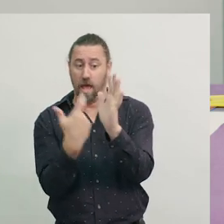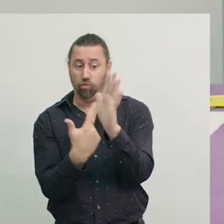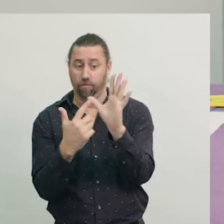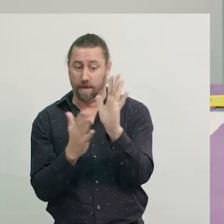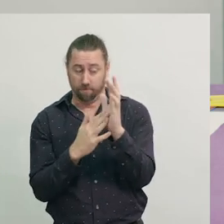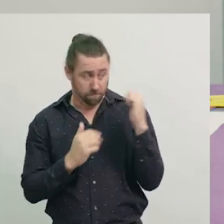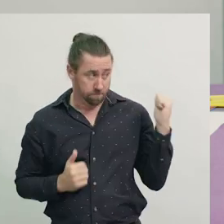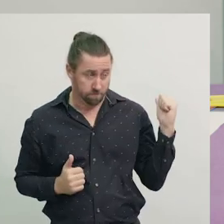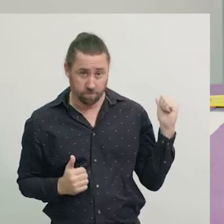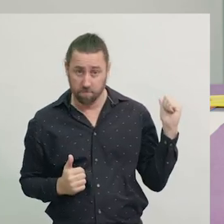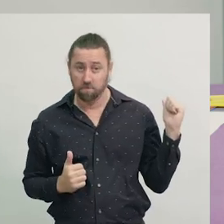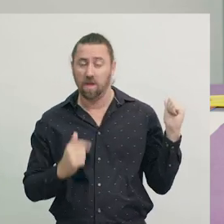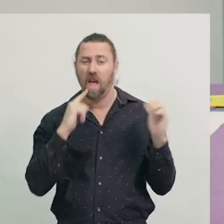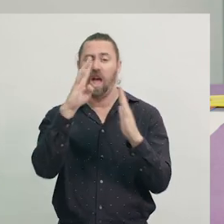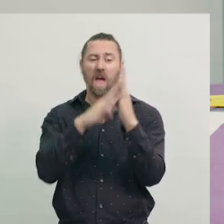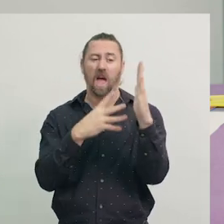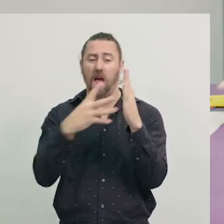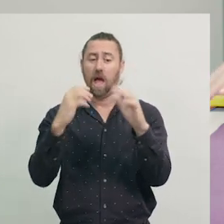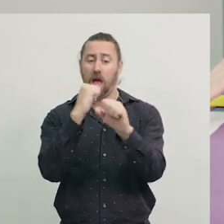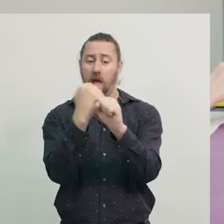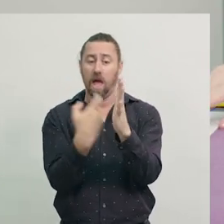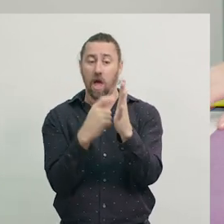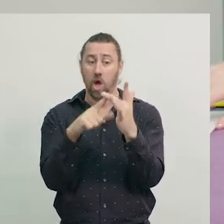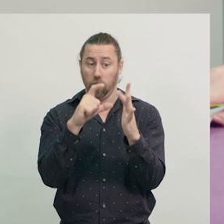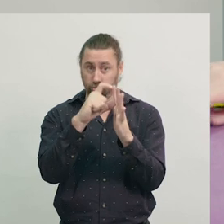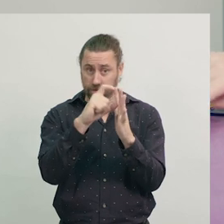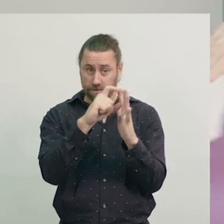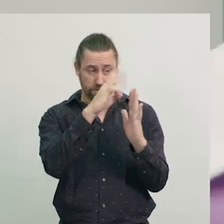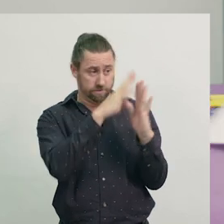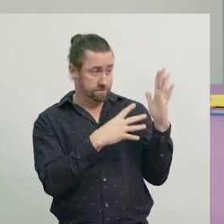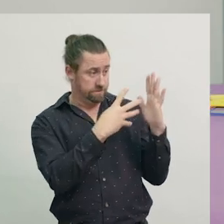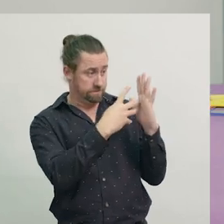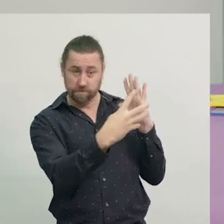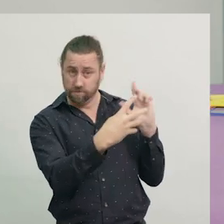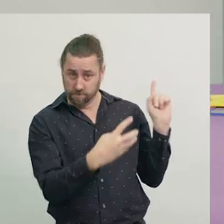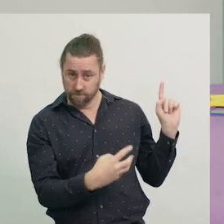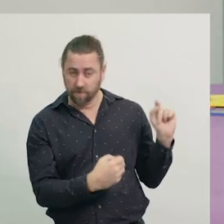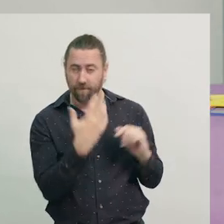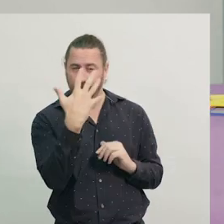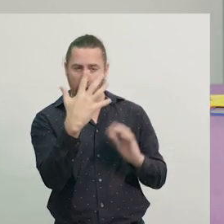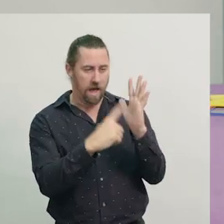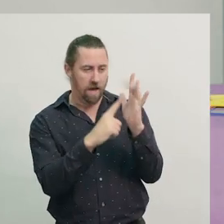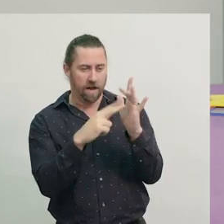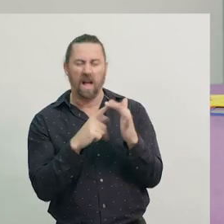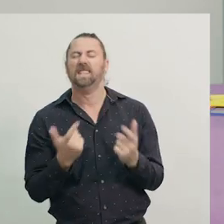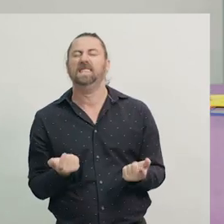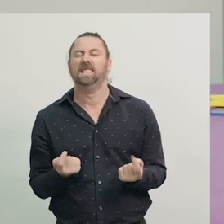This tangram was made by starting with a simple 4x4 grid, and five lines.